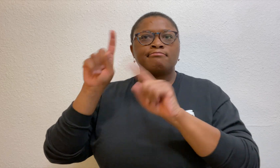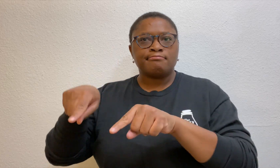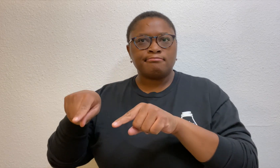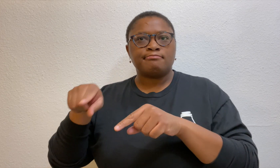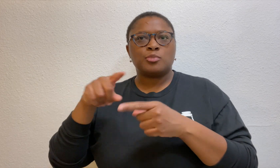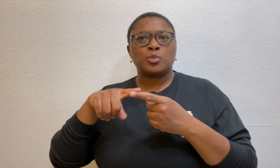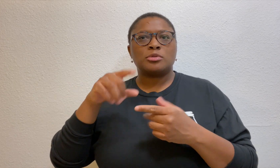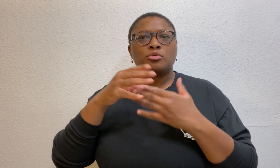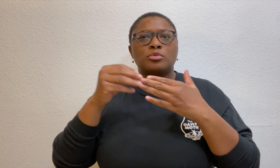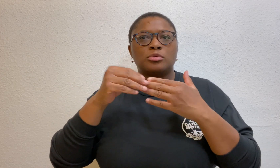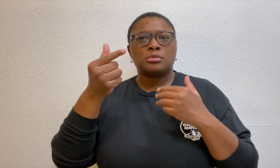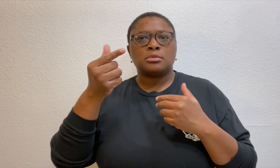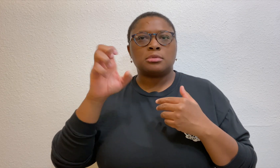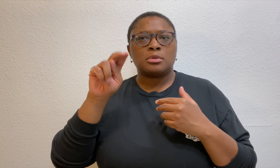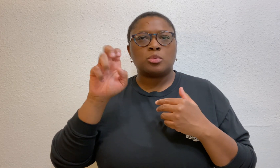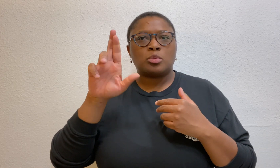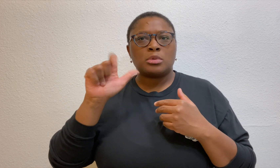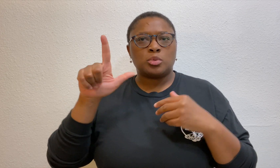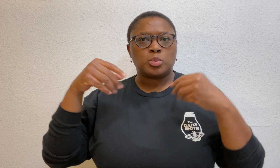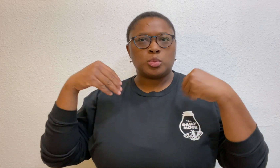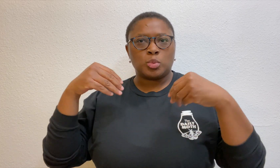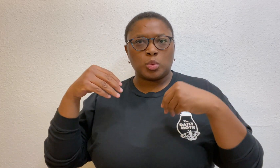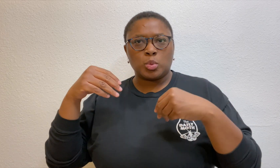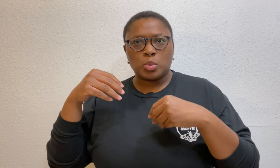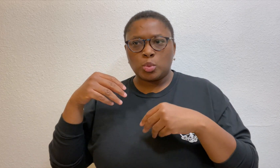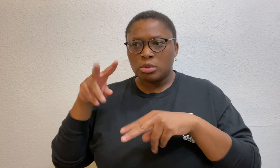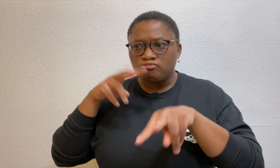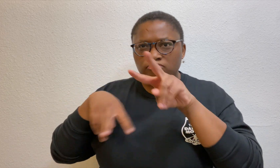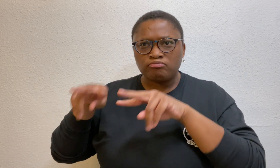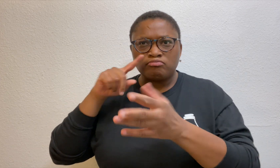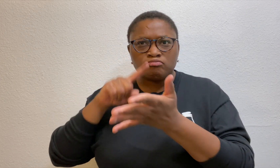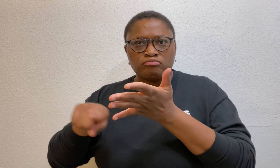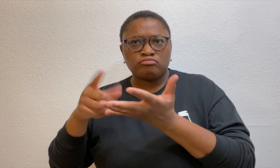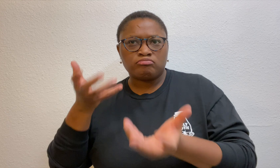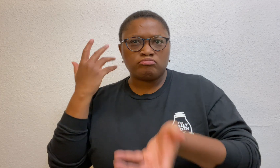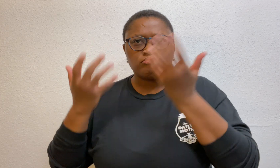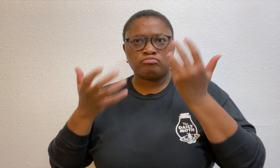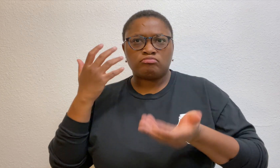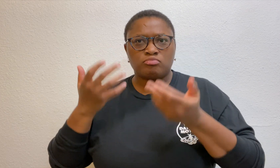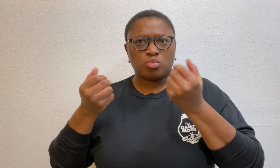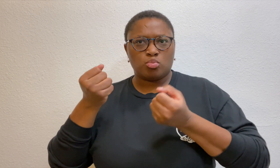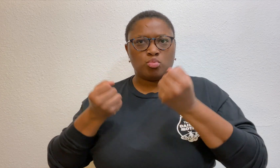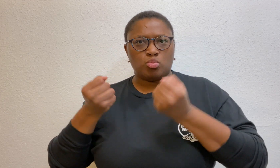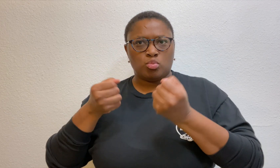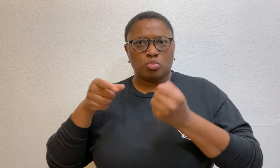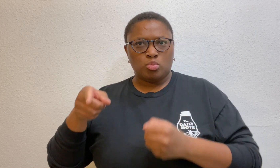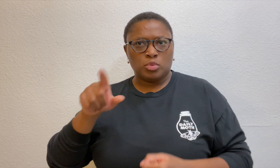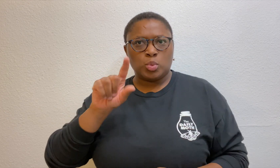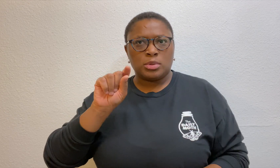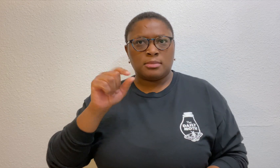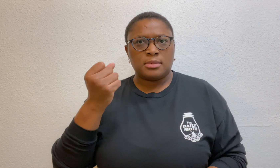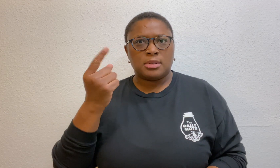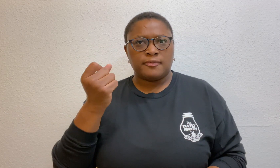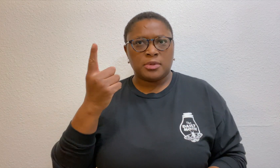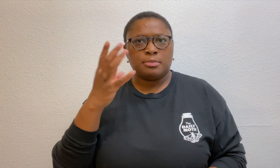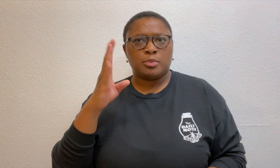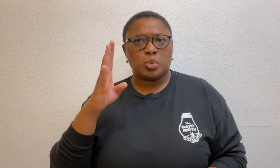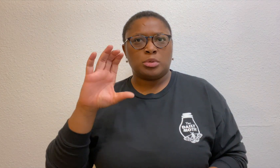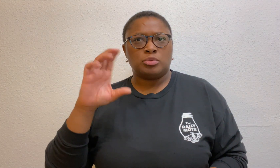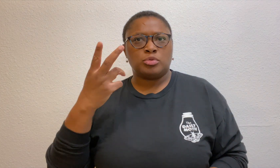He went to the Dollar General store to inspect the 2011 blue